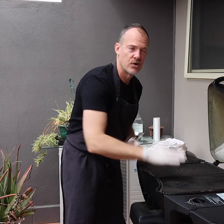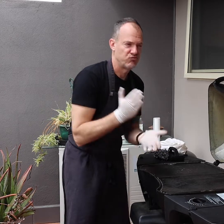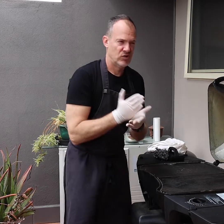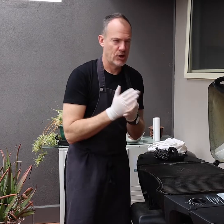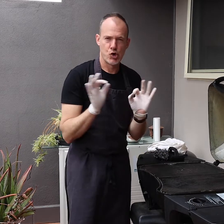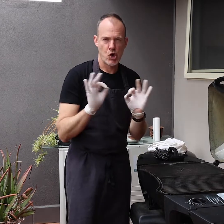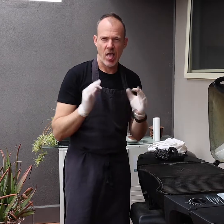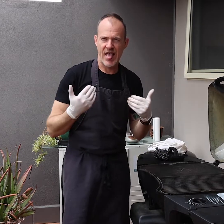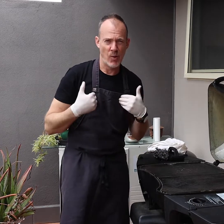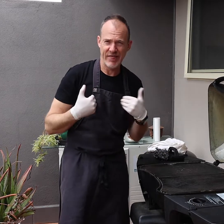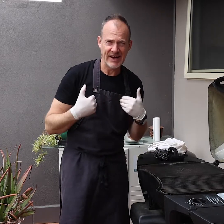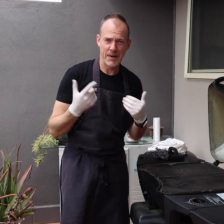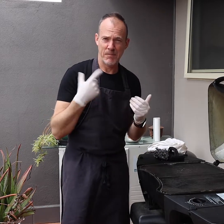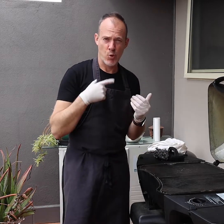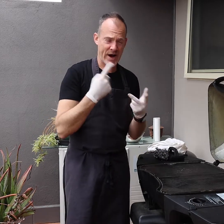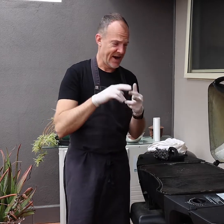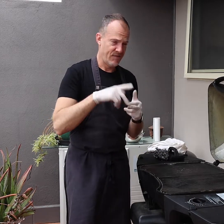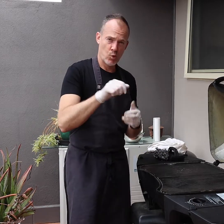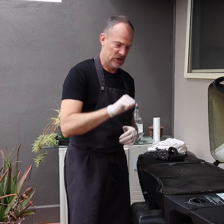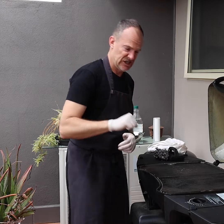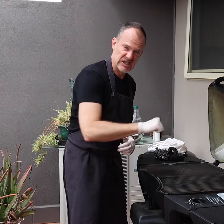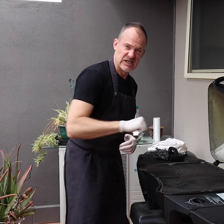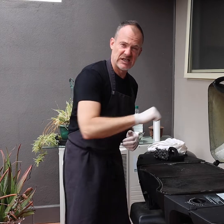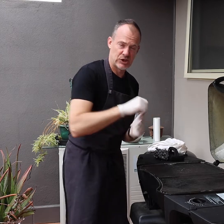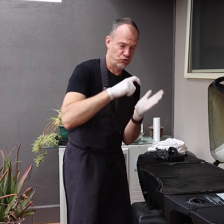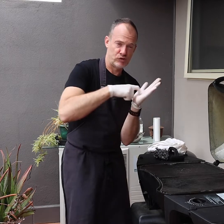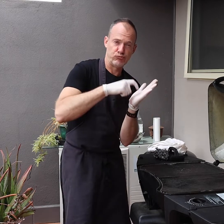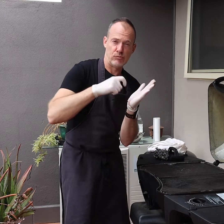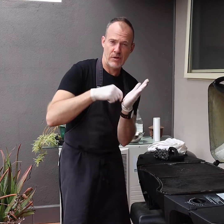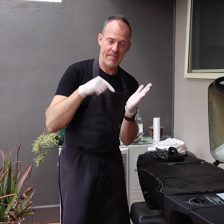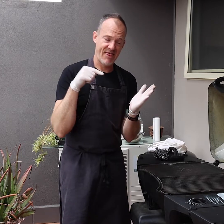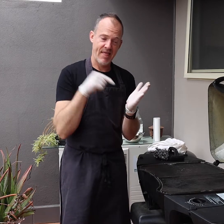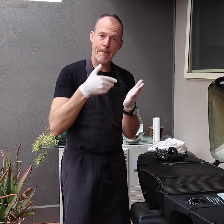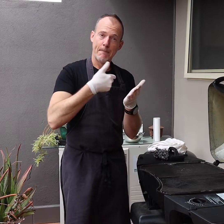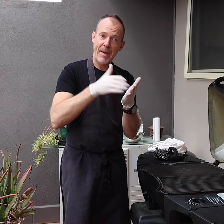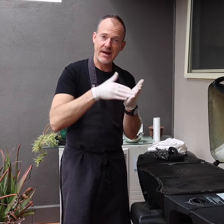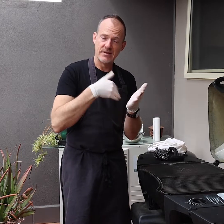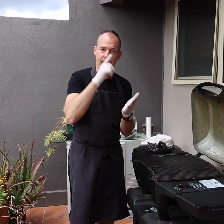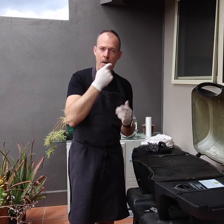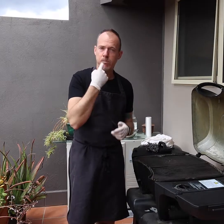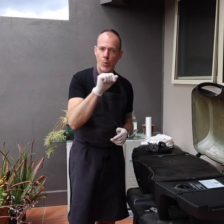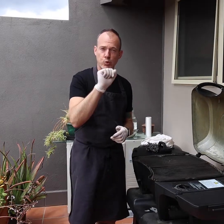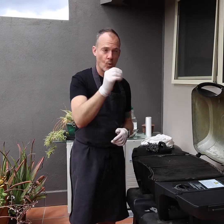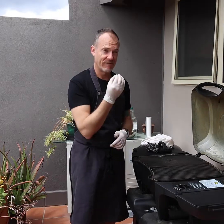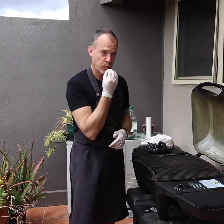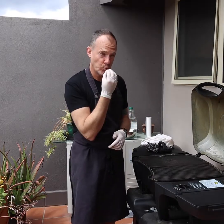it really isn't healthy. Chips of the coating can poison your food.